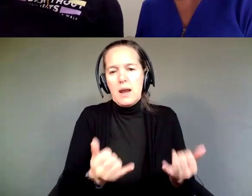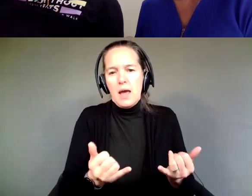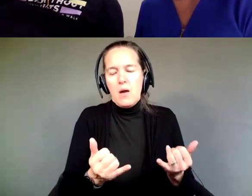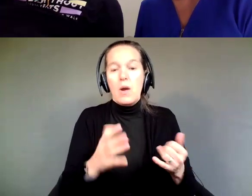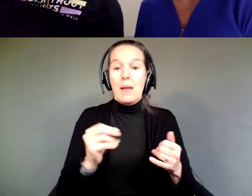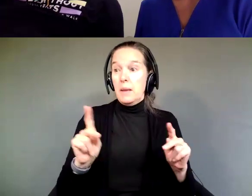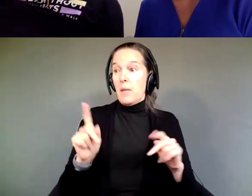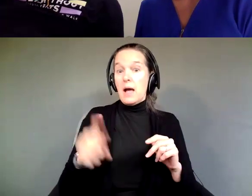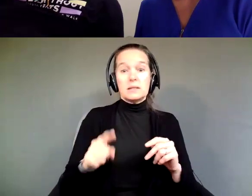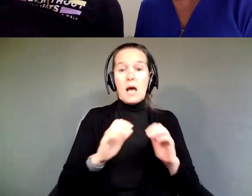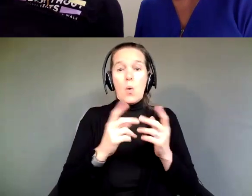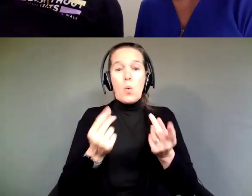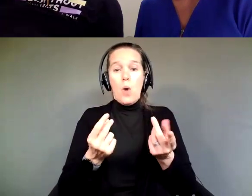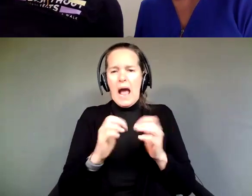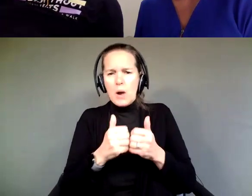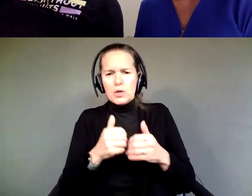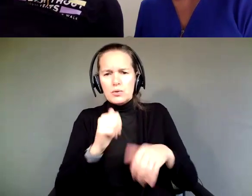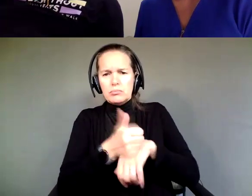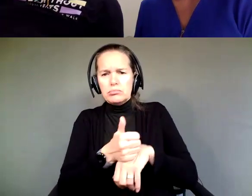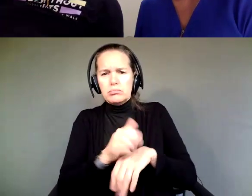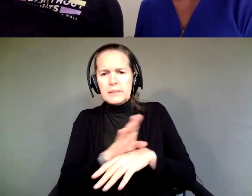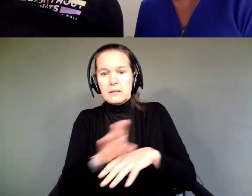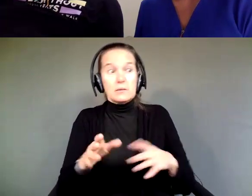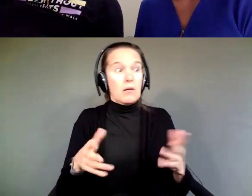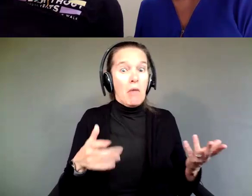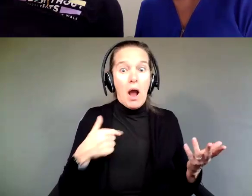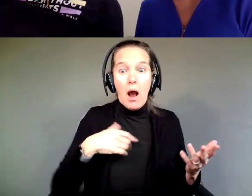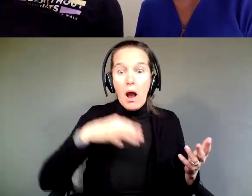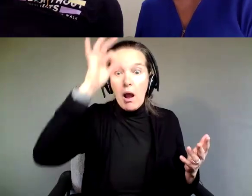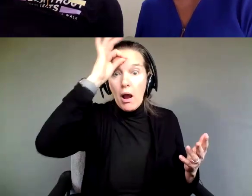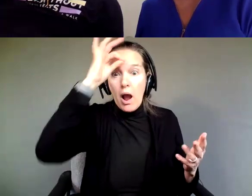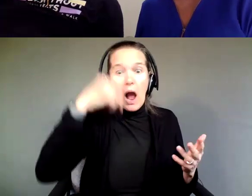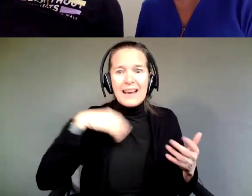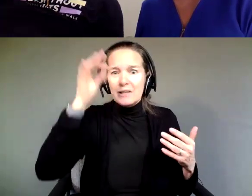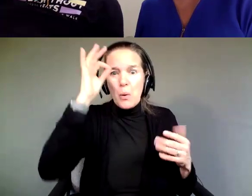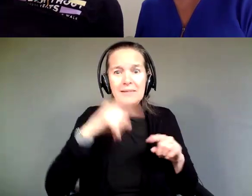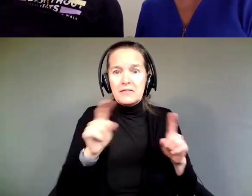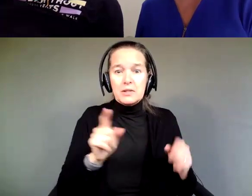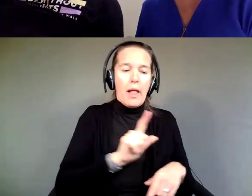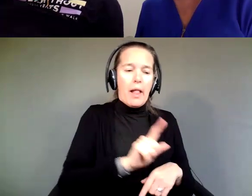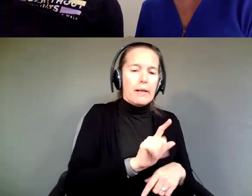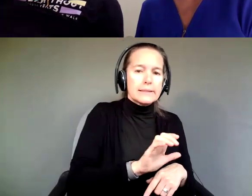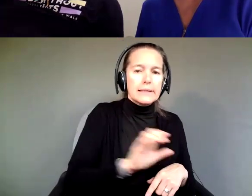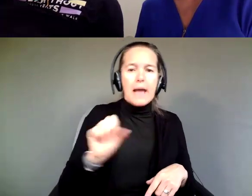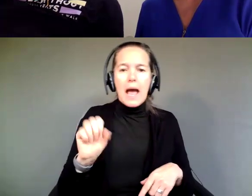We didn't know I didn't know what's the difference between an LLC and an S corps and a C corps